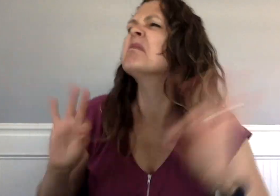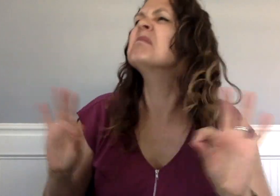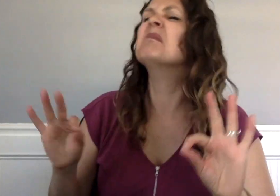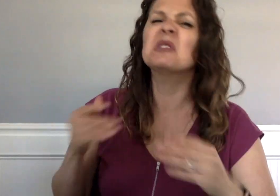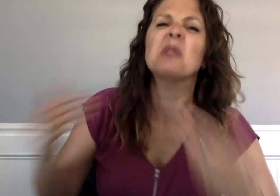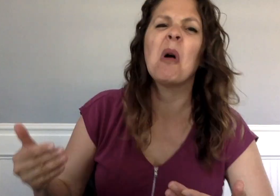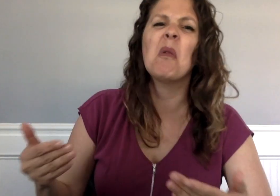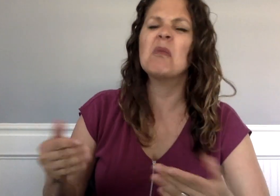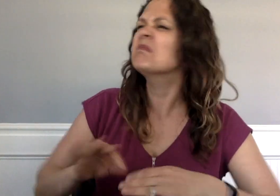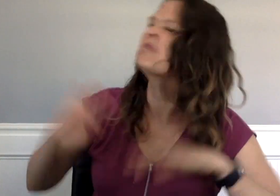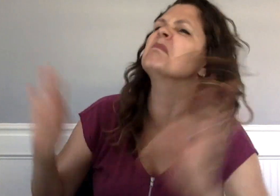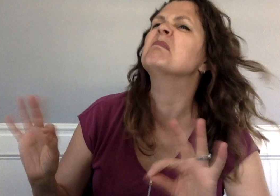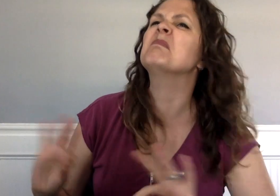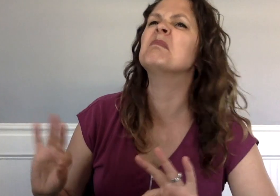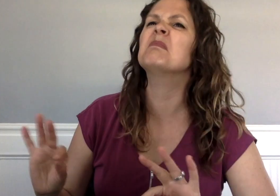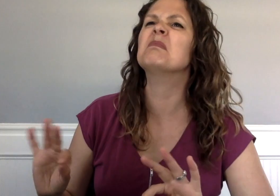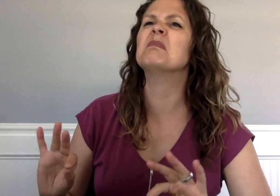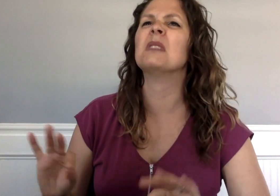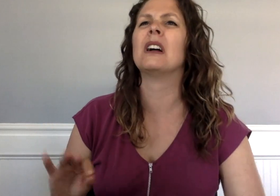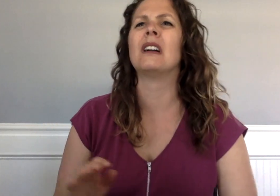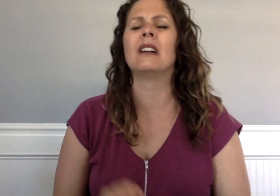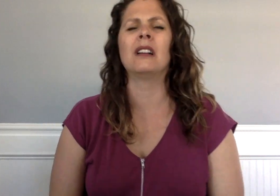“Why not? He can do it.” Grandma Tickler demanded.